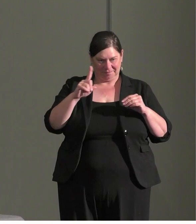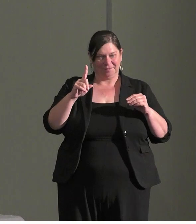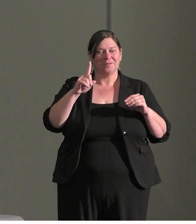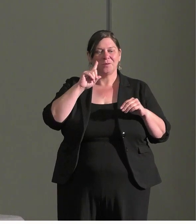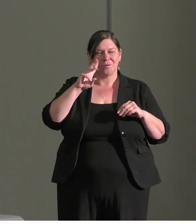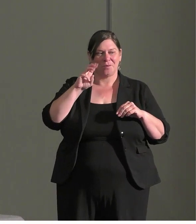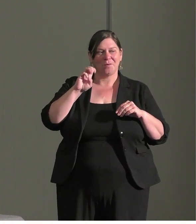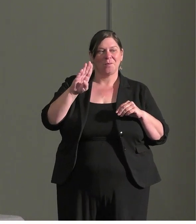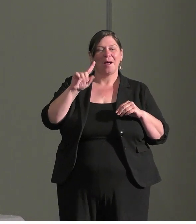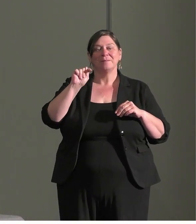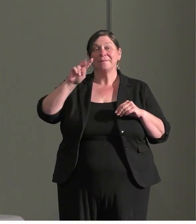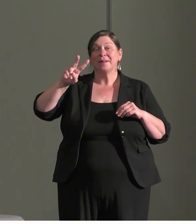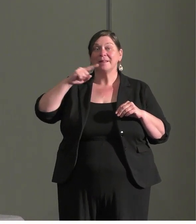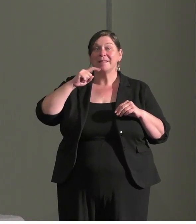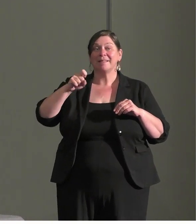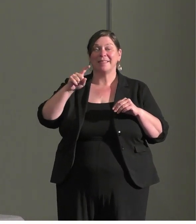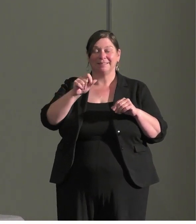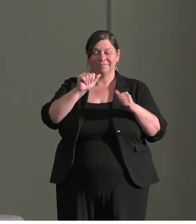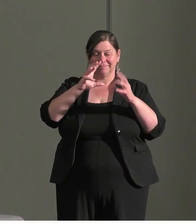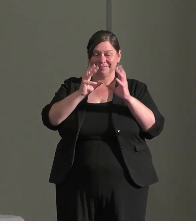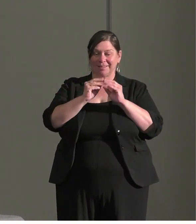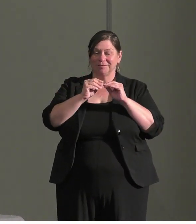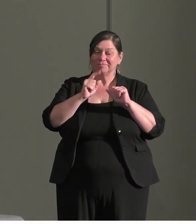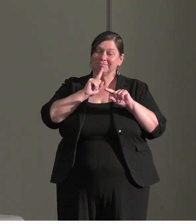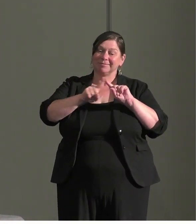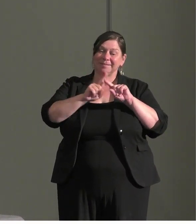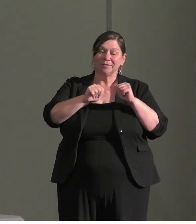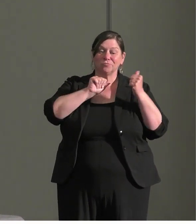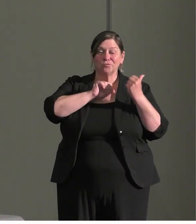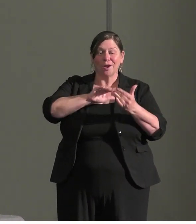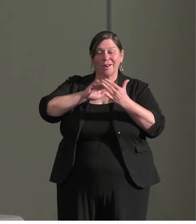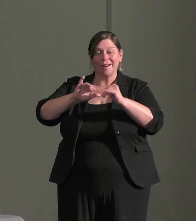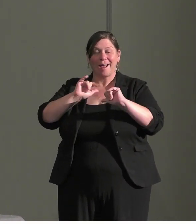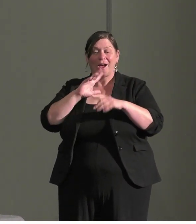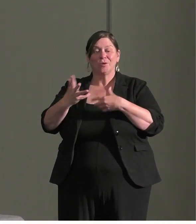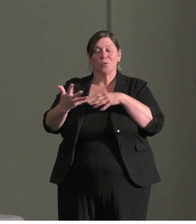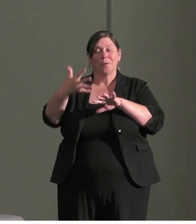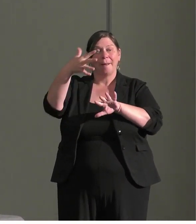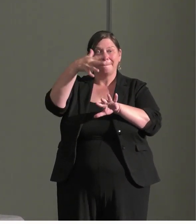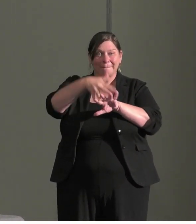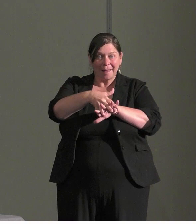This is Strategies on How to Embed Inclusive Innovation and Design. TD